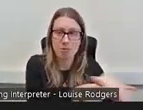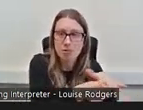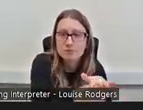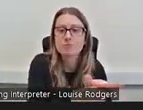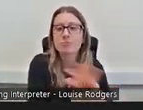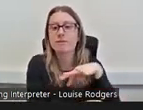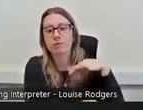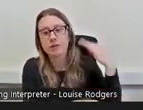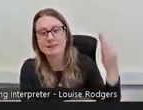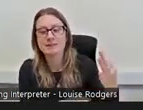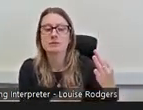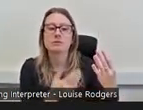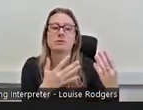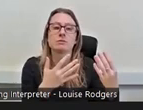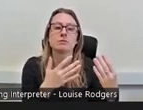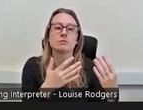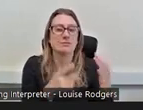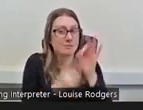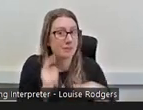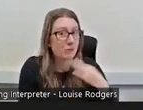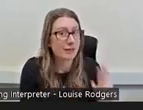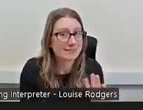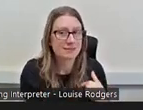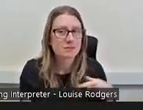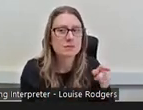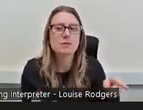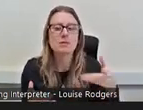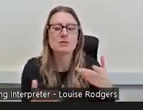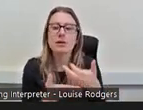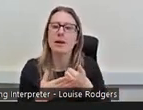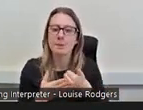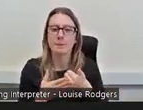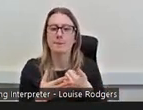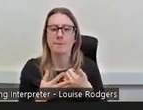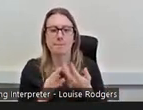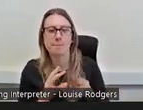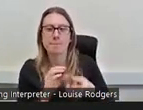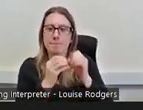especially volunteers, you know, they help make the magic happen, they help make the work happen,